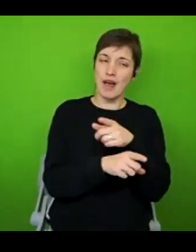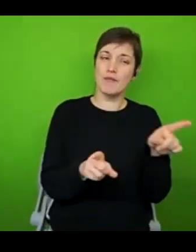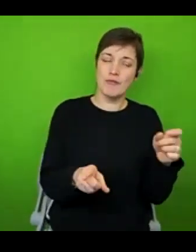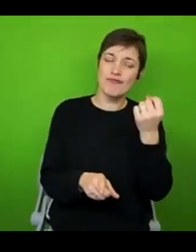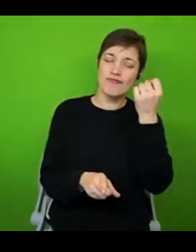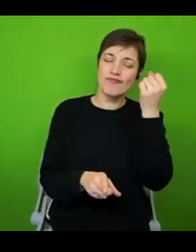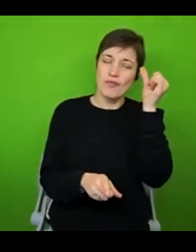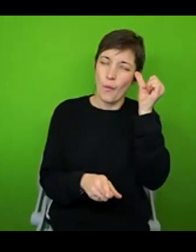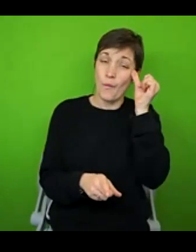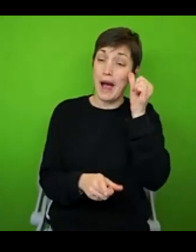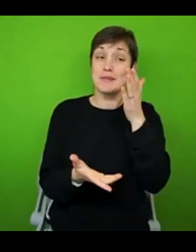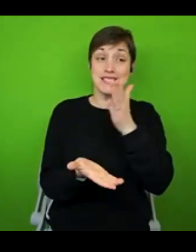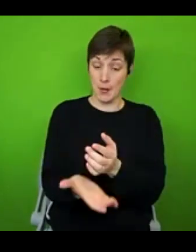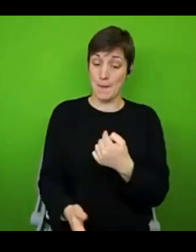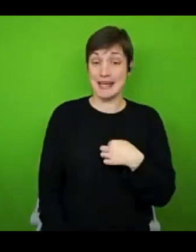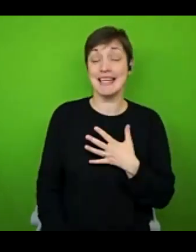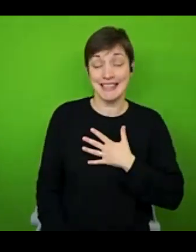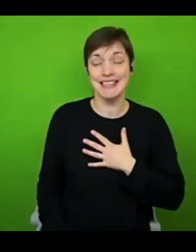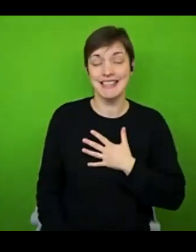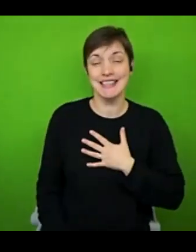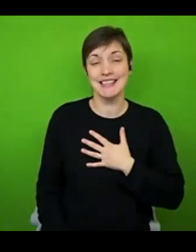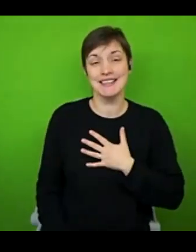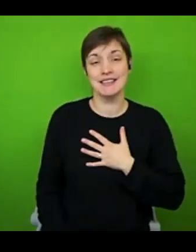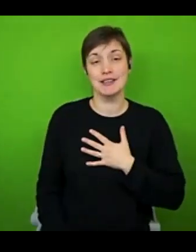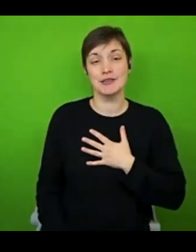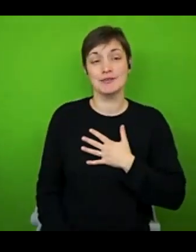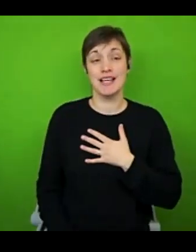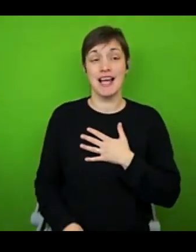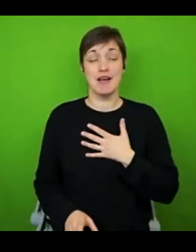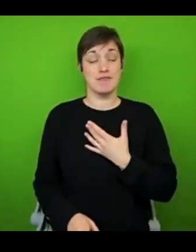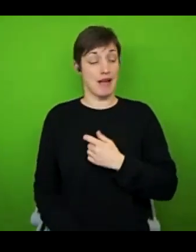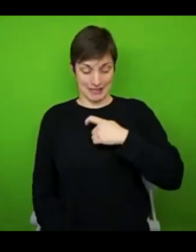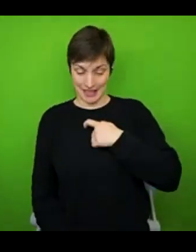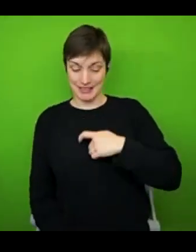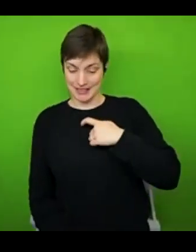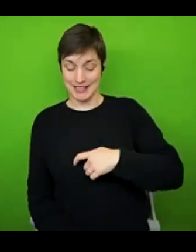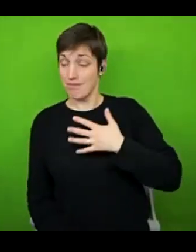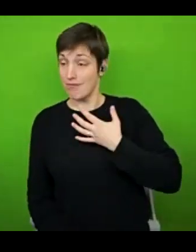me the same me that I had always been. And I had an identity that was still for the most part separate from my